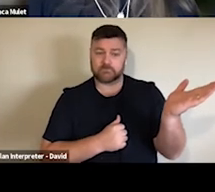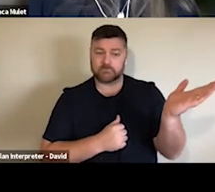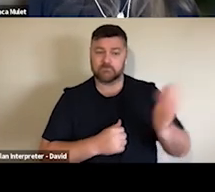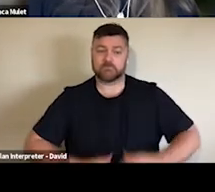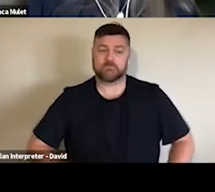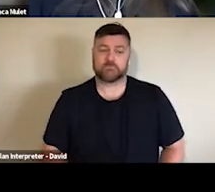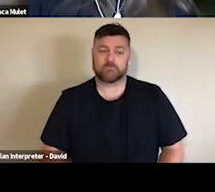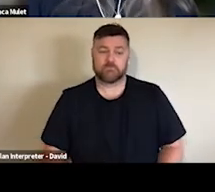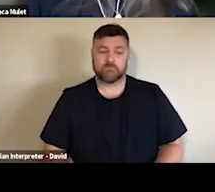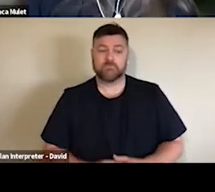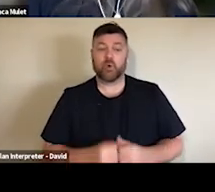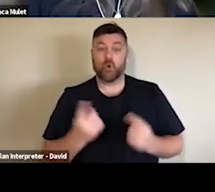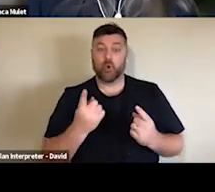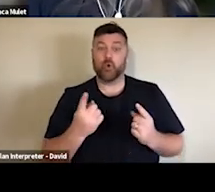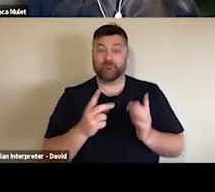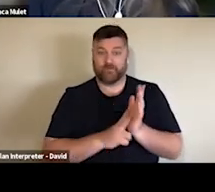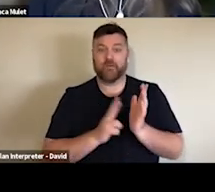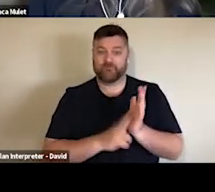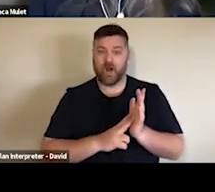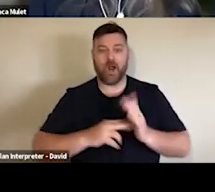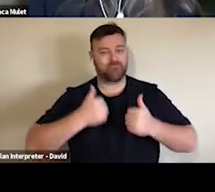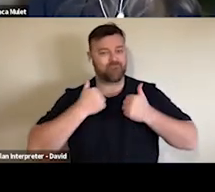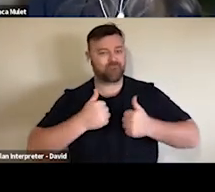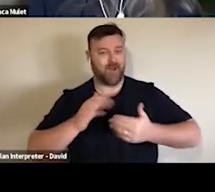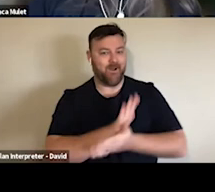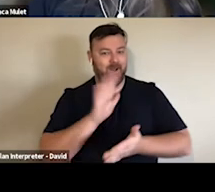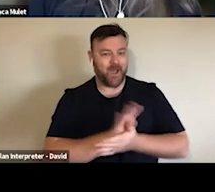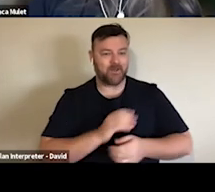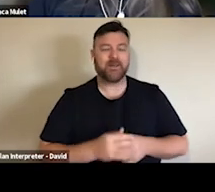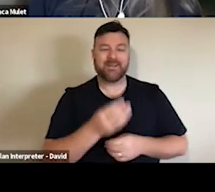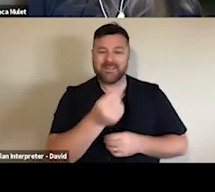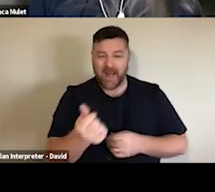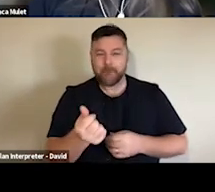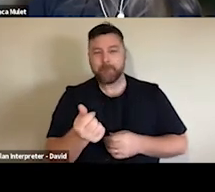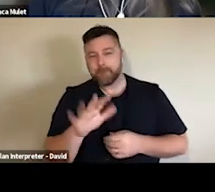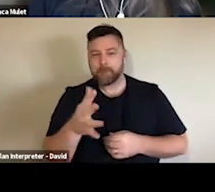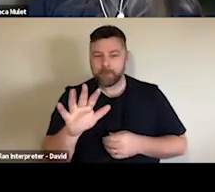is publishing new research in the coming weeks that maps digital cultural engagement in the first decades of the 21st century.